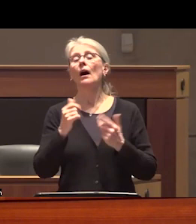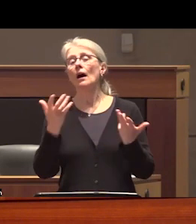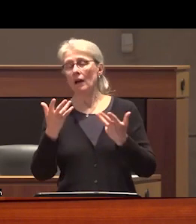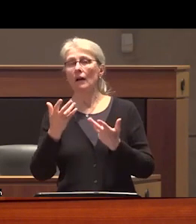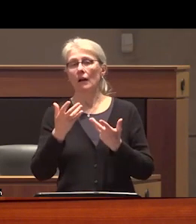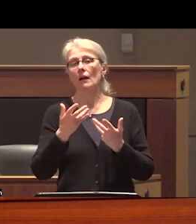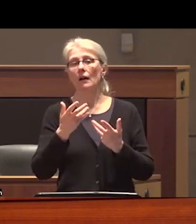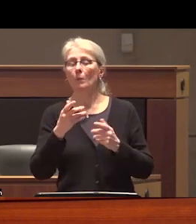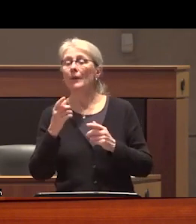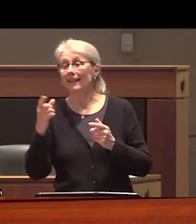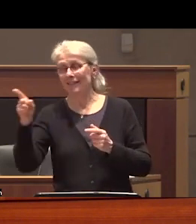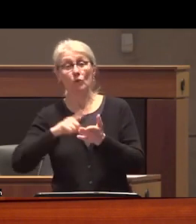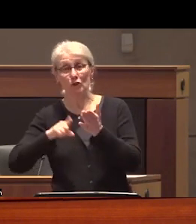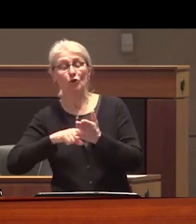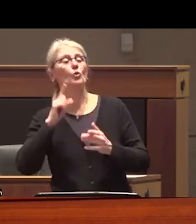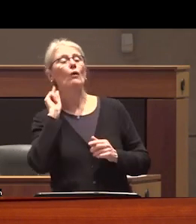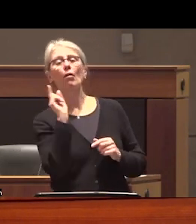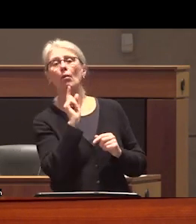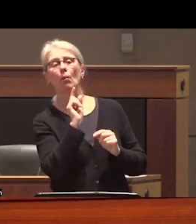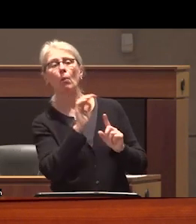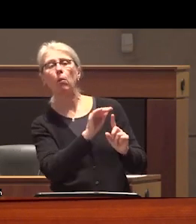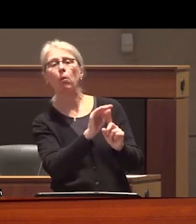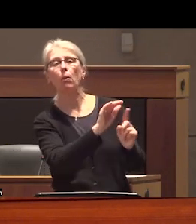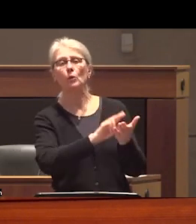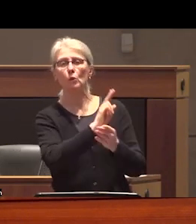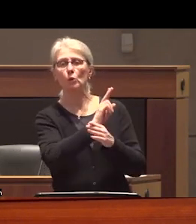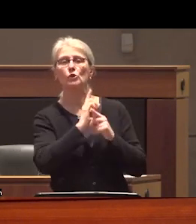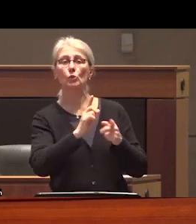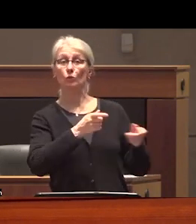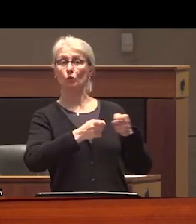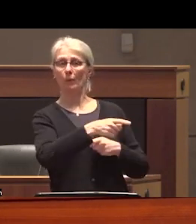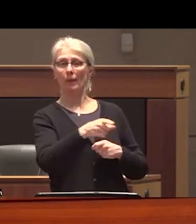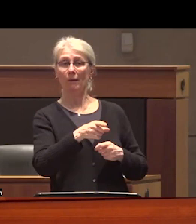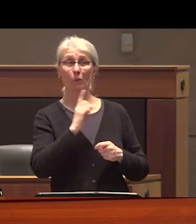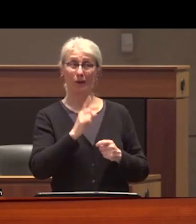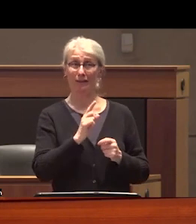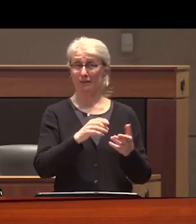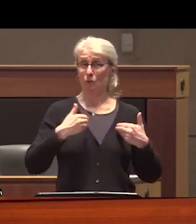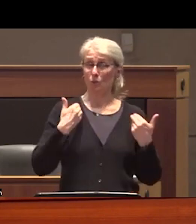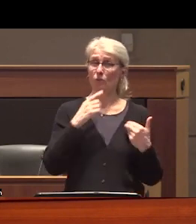uh as pawns and they are far more astute and competent than we give them credit for rather